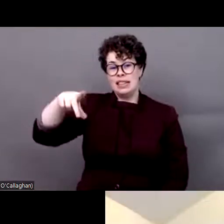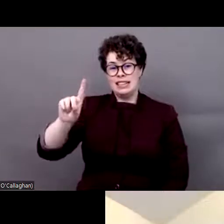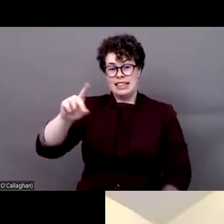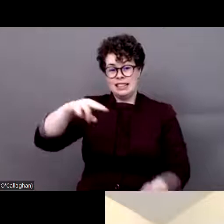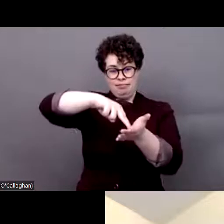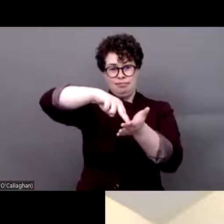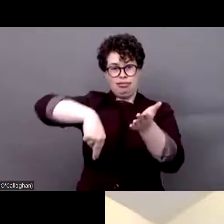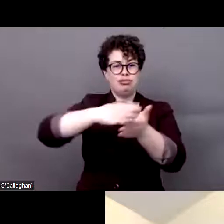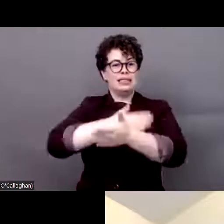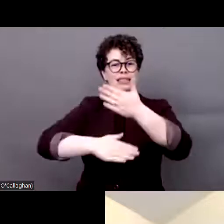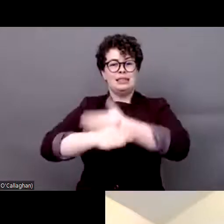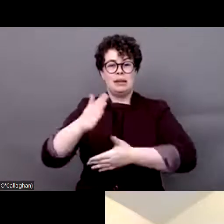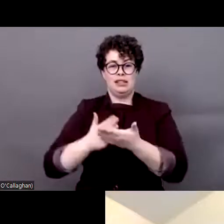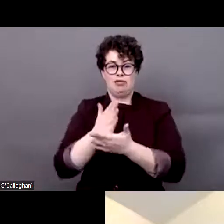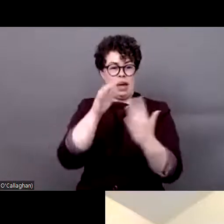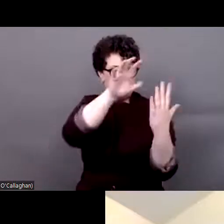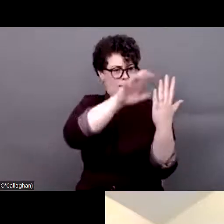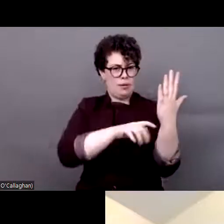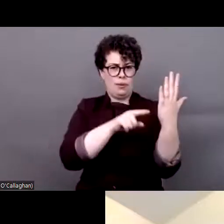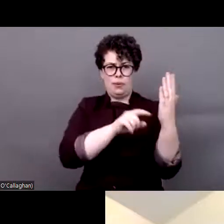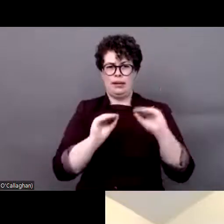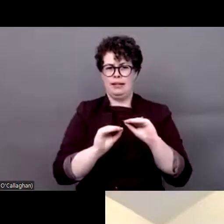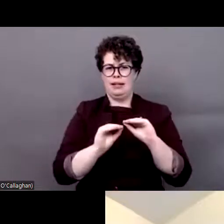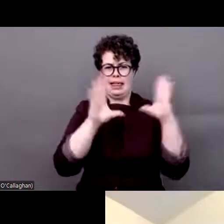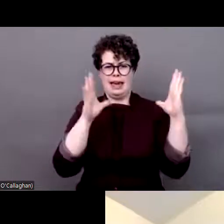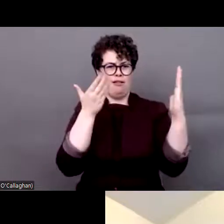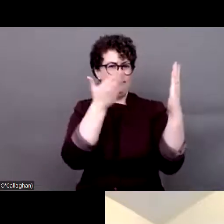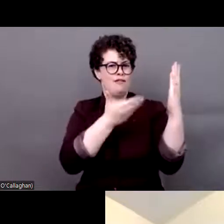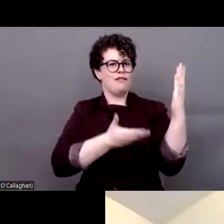The reference to people with disabilities affected by multiple